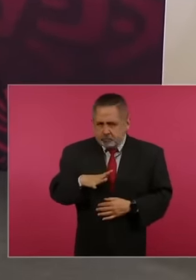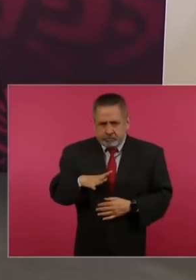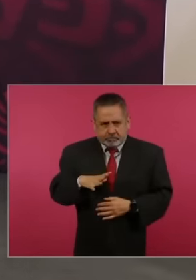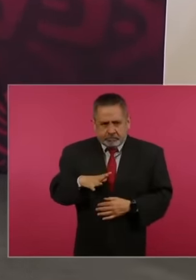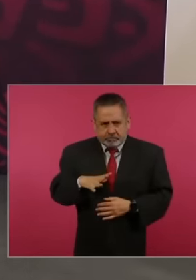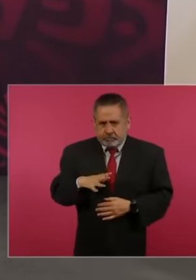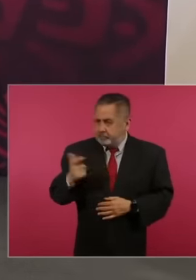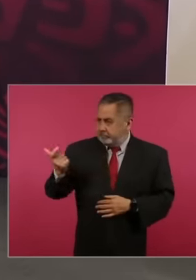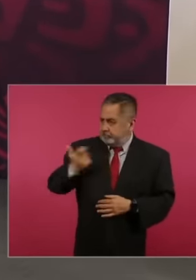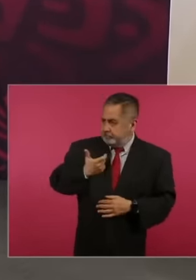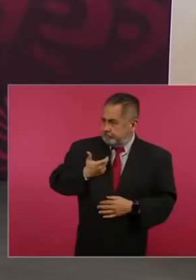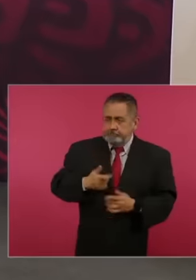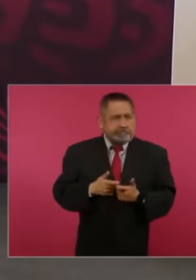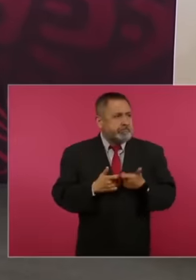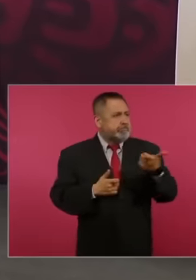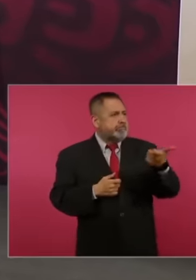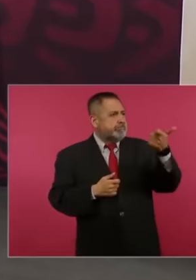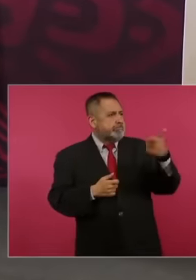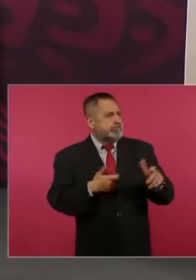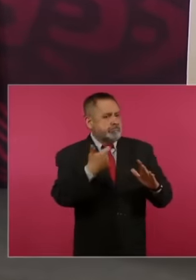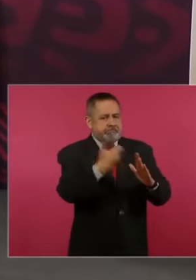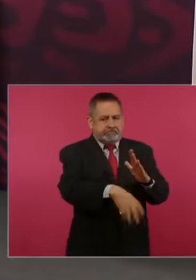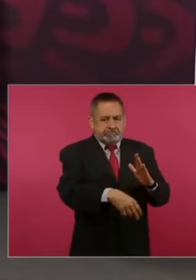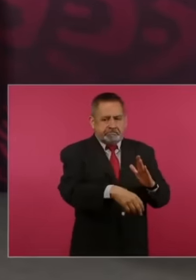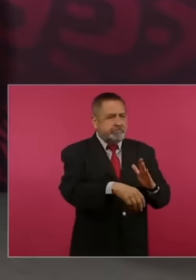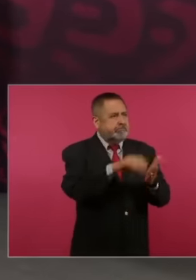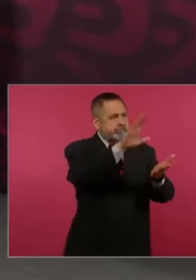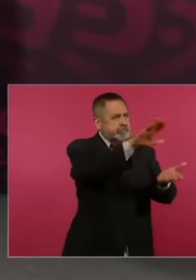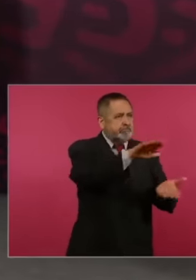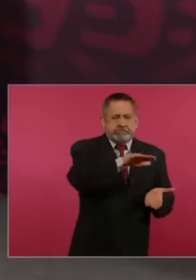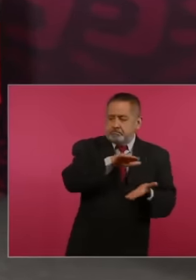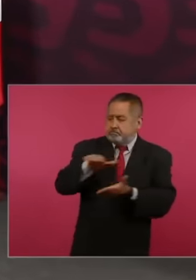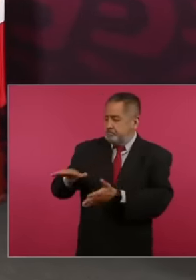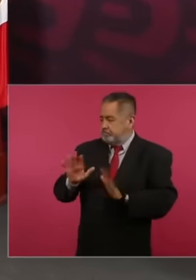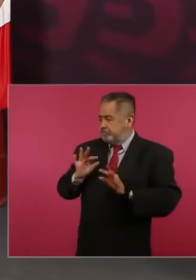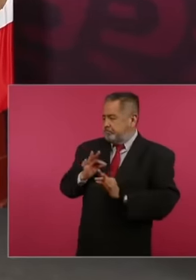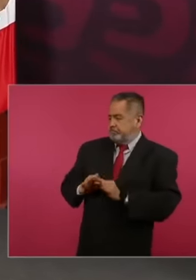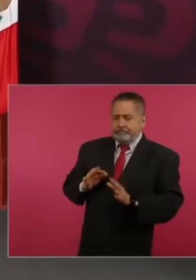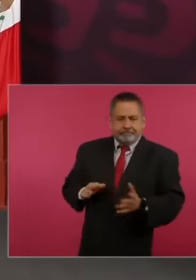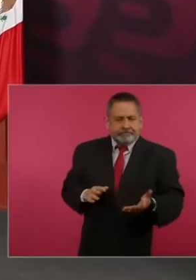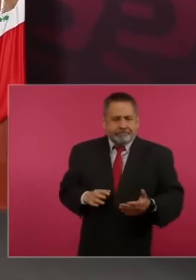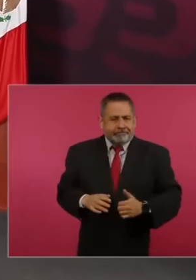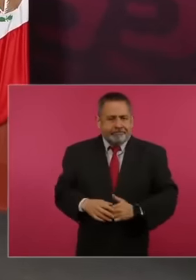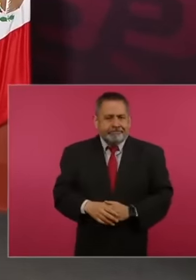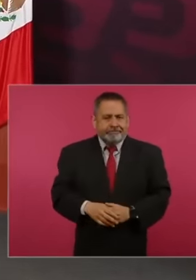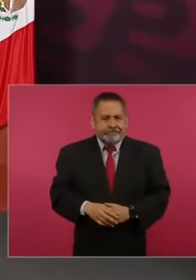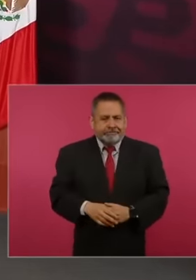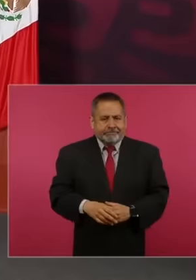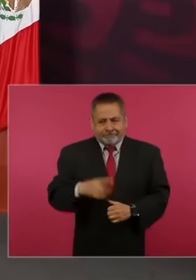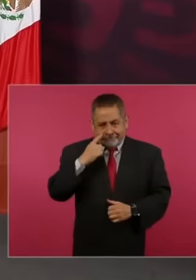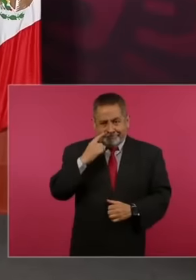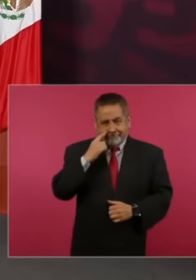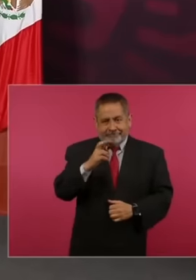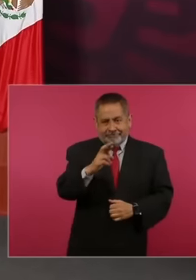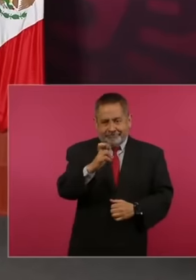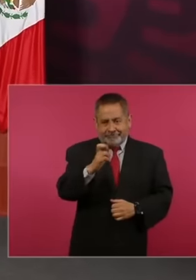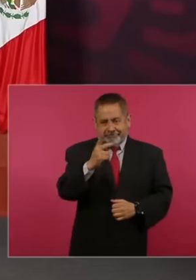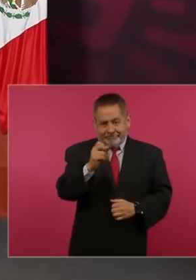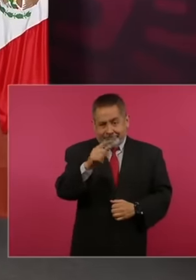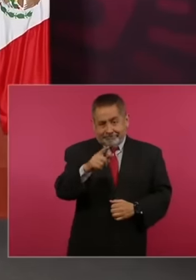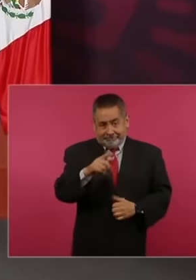and they tell those in Peru before the contract was signed in